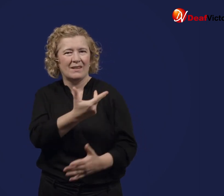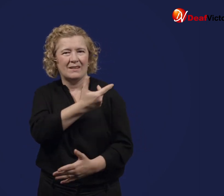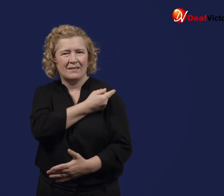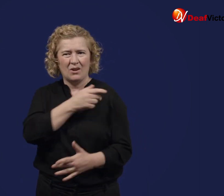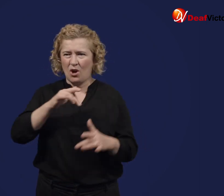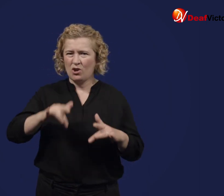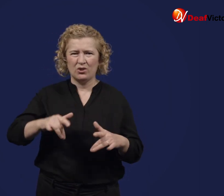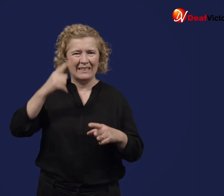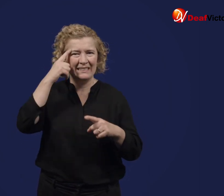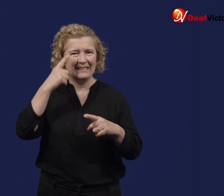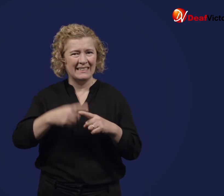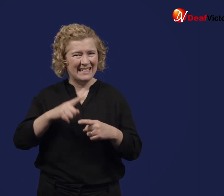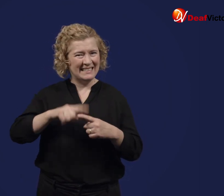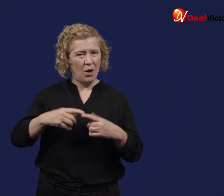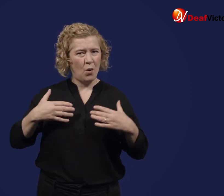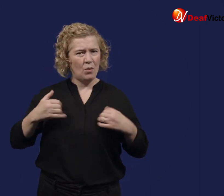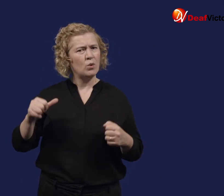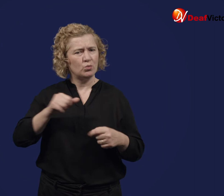you are recommended to get your second dose.